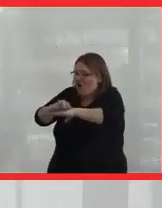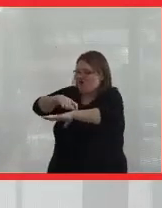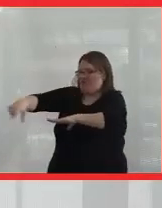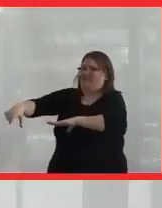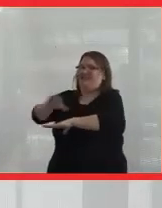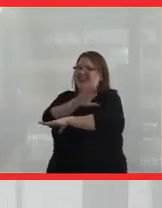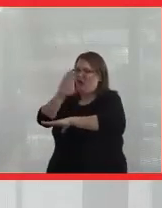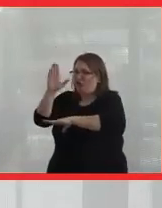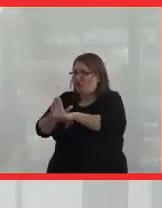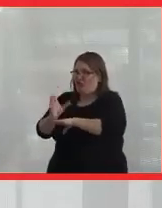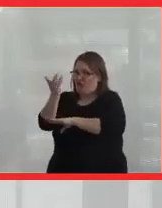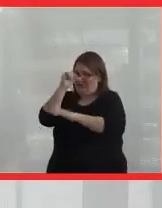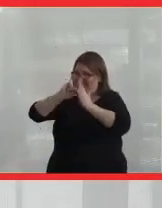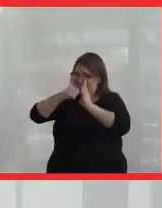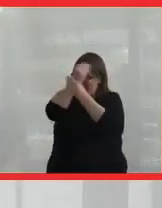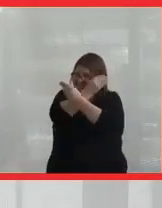and I want people to know that and understand that.